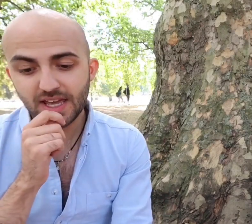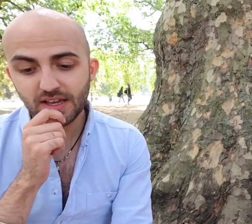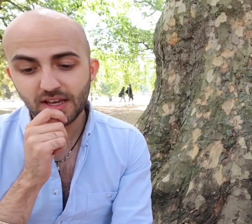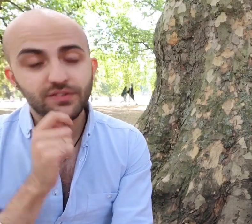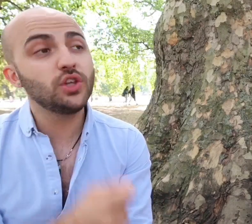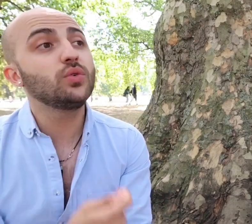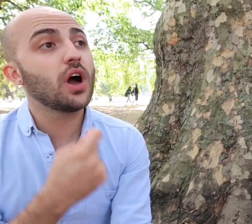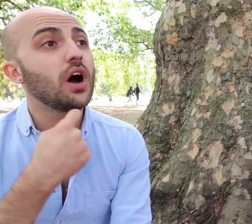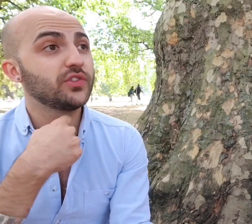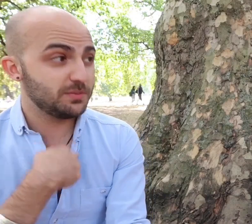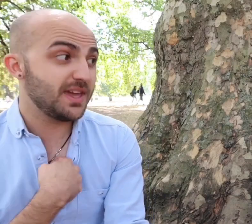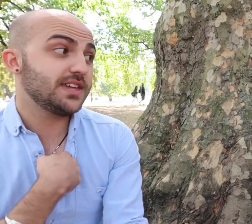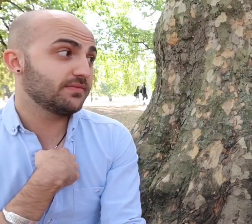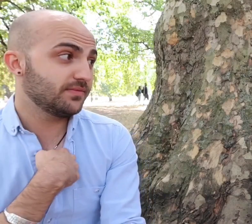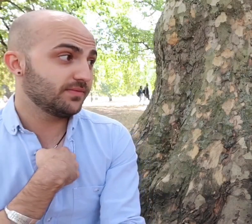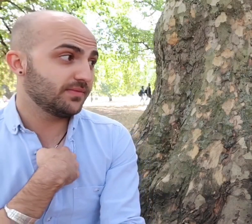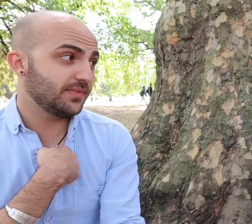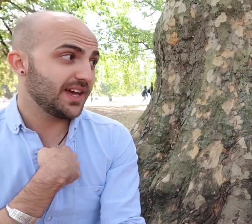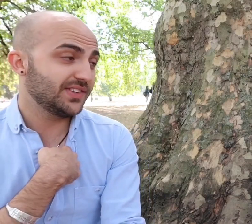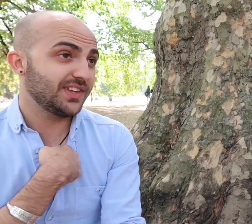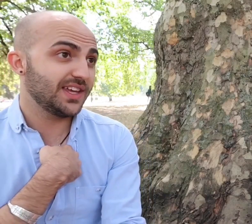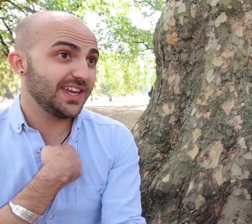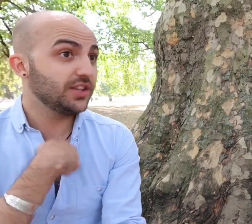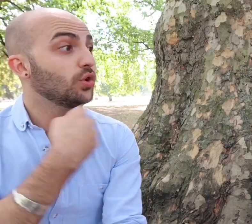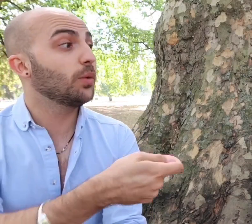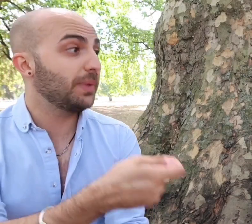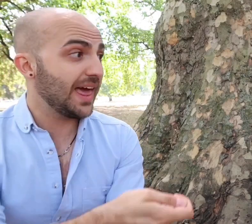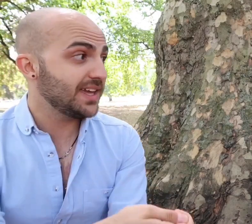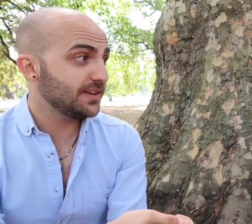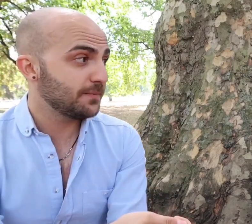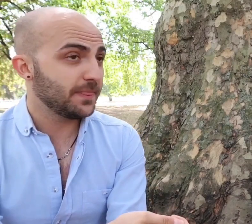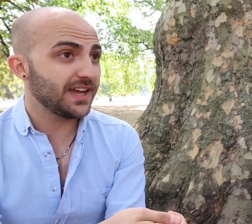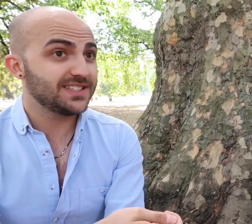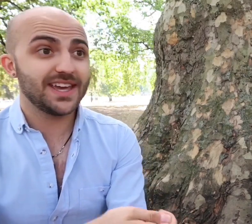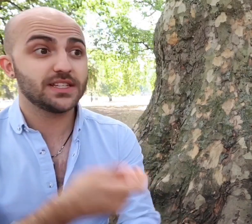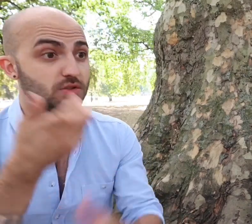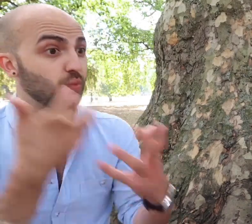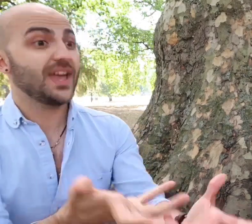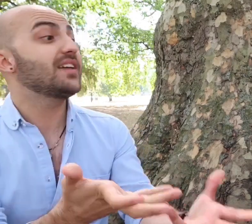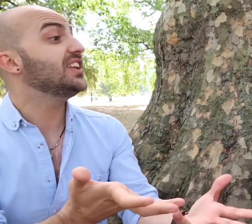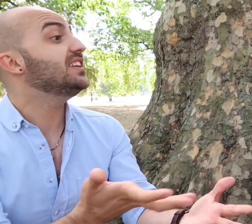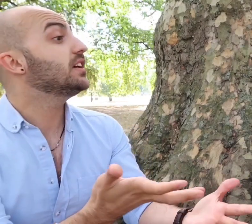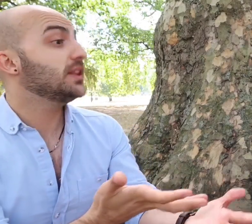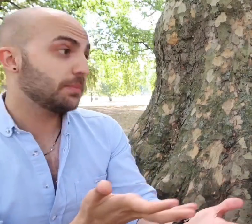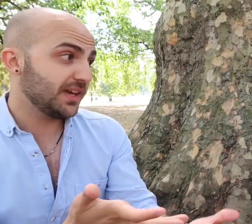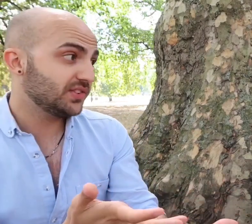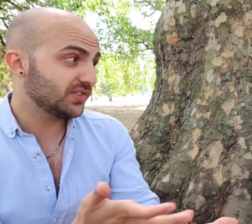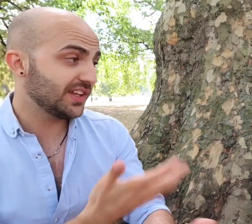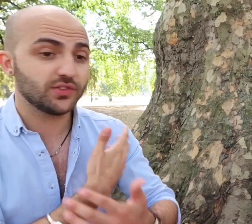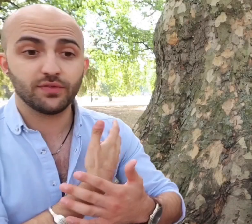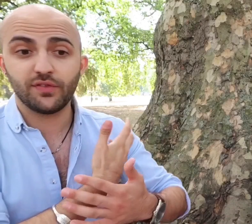if you cast me in your play and said we have an Indian in the piece and